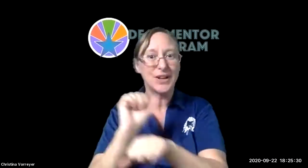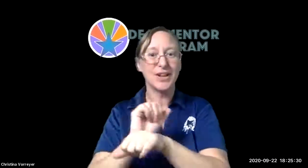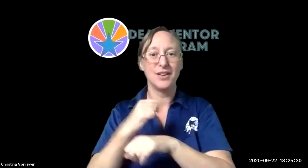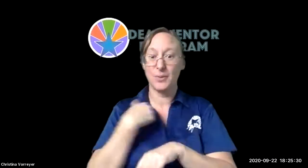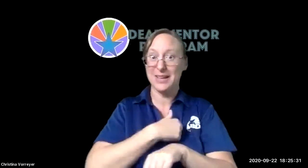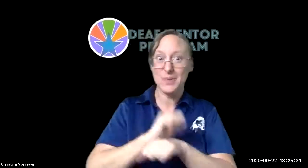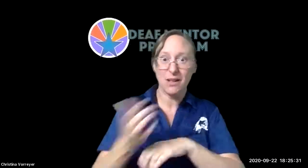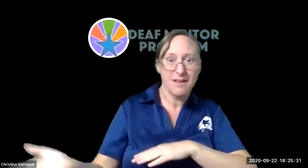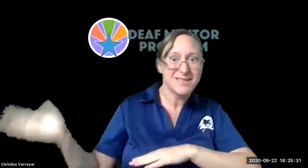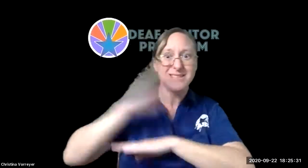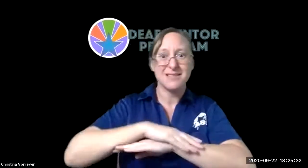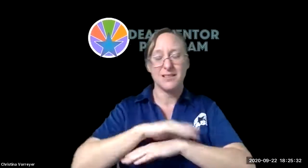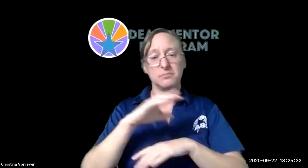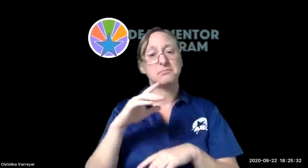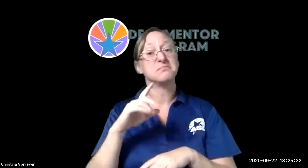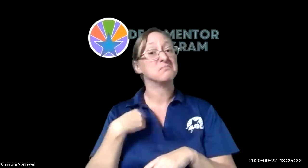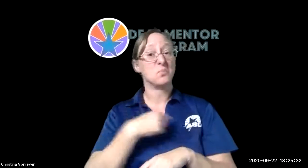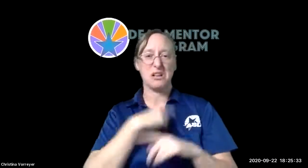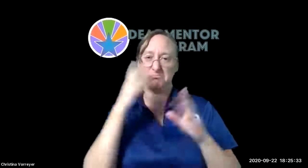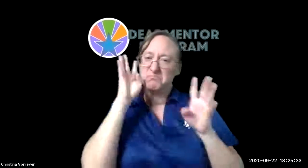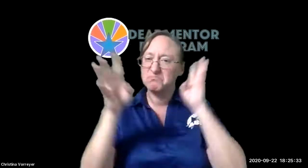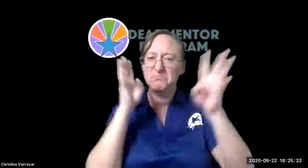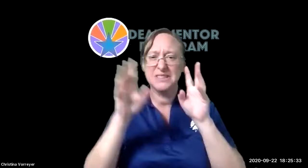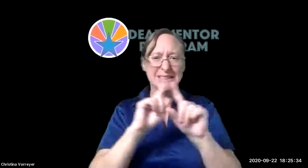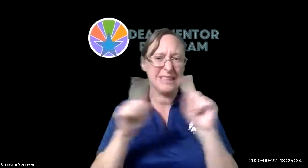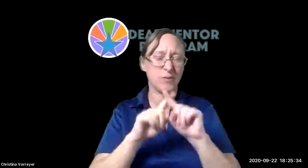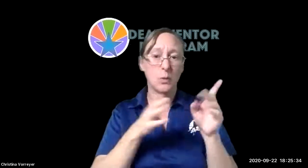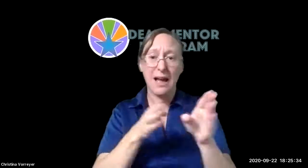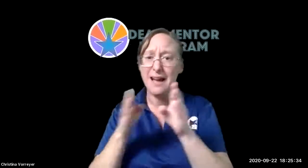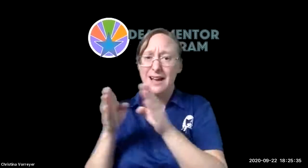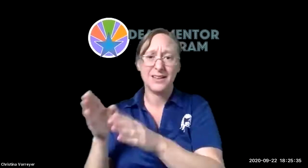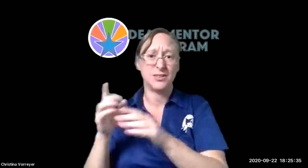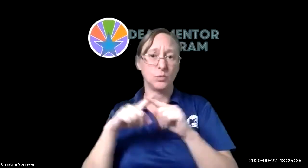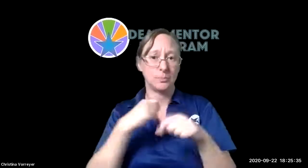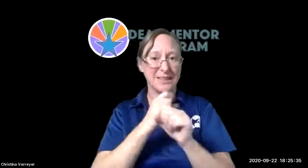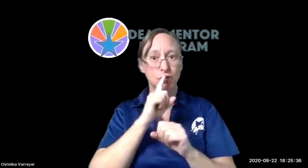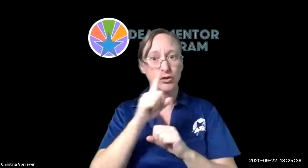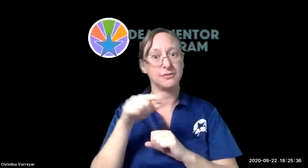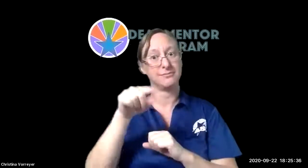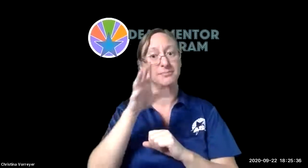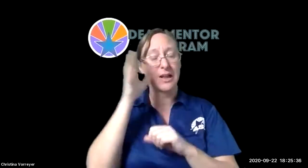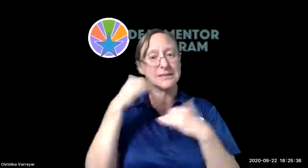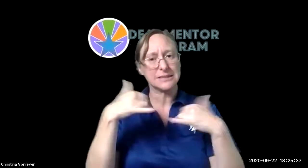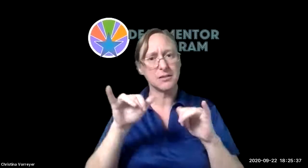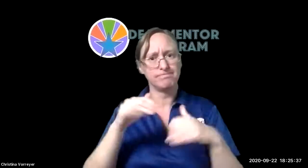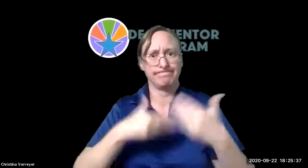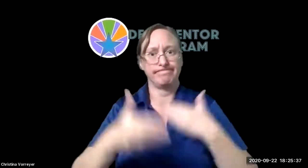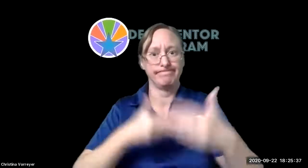challenges there's a lot of fatigue that goes in with that we're on video all day but we have come up with some